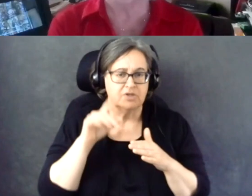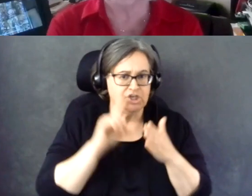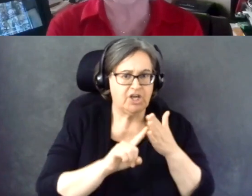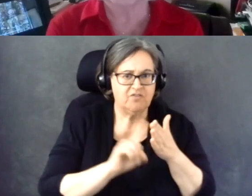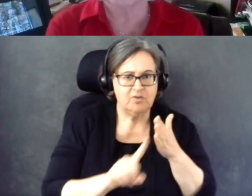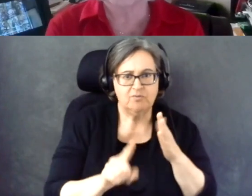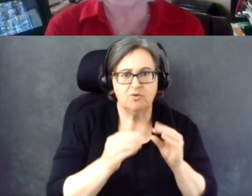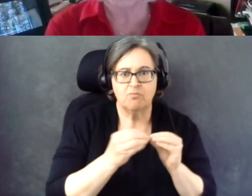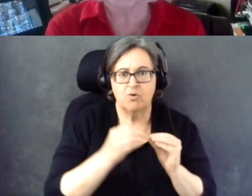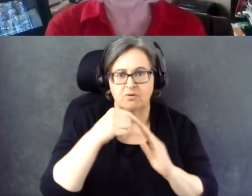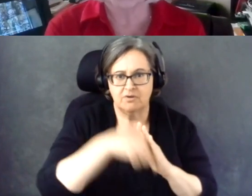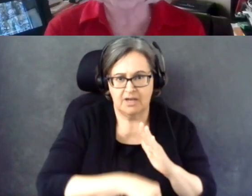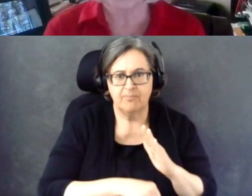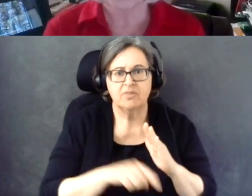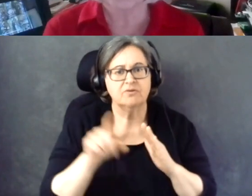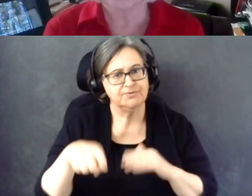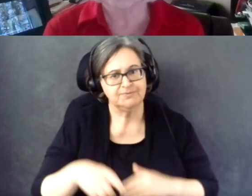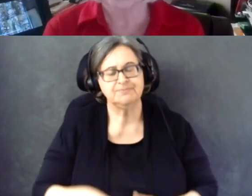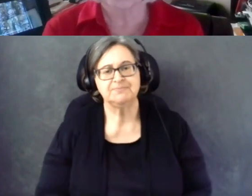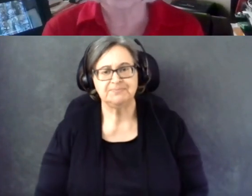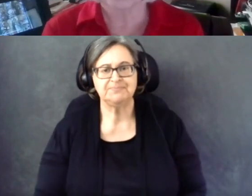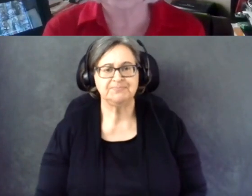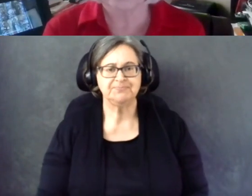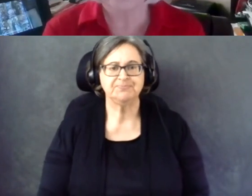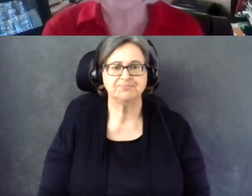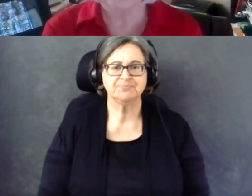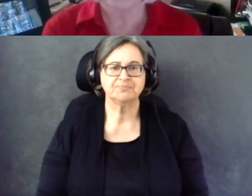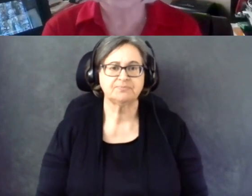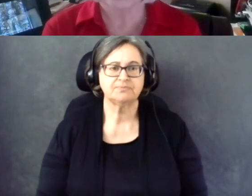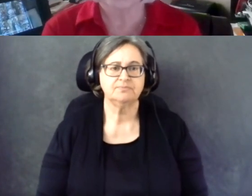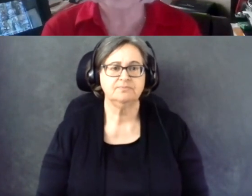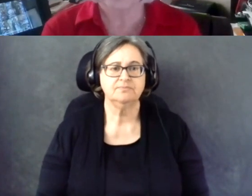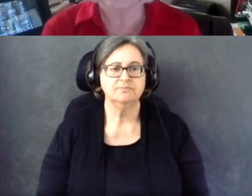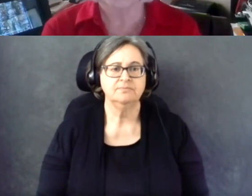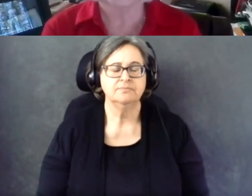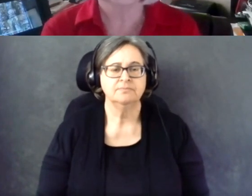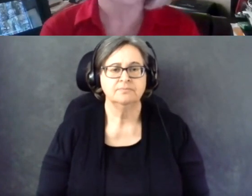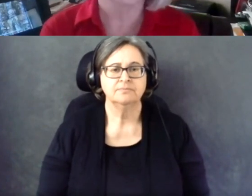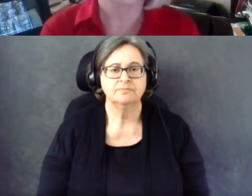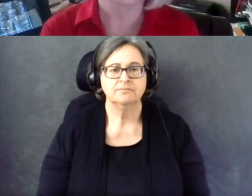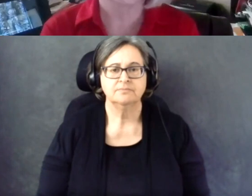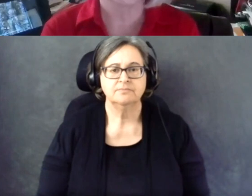That's very important.